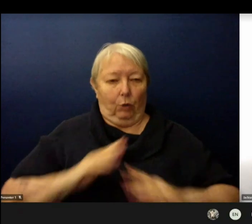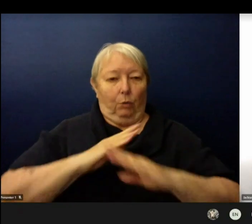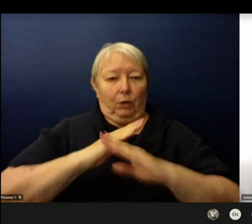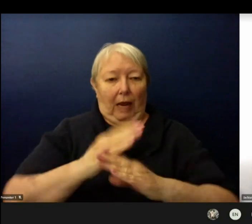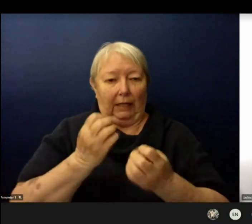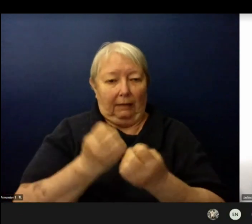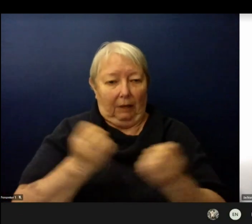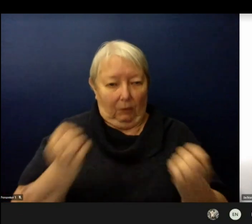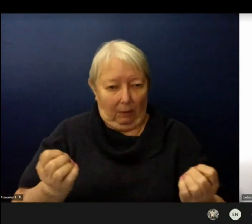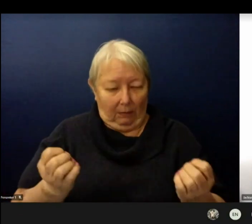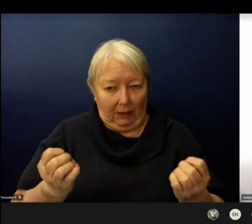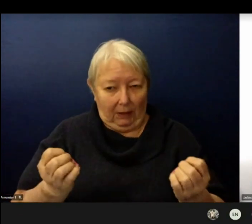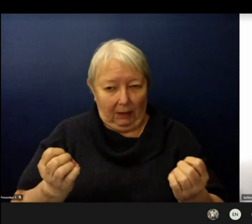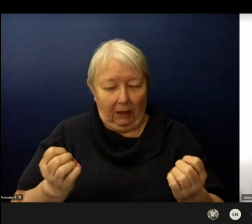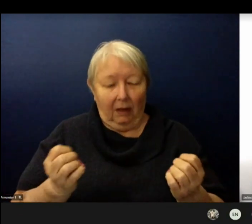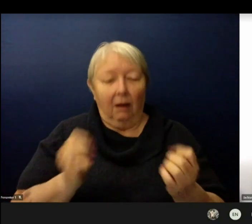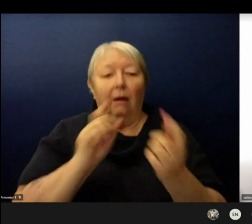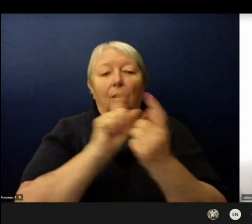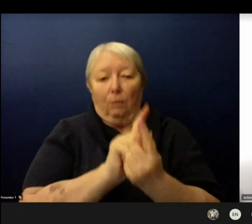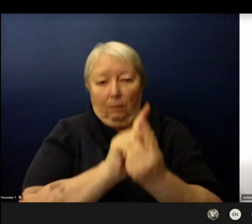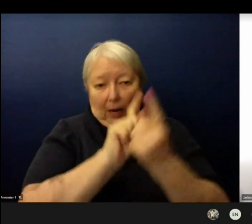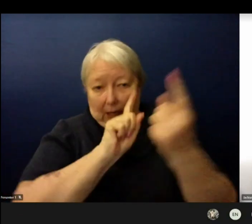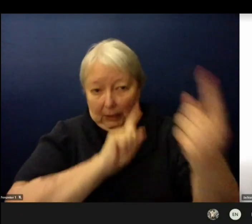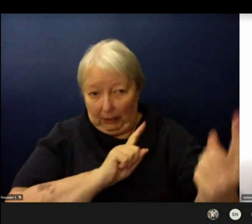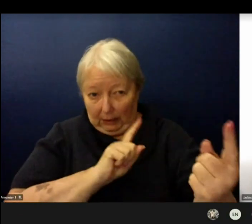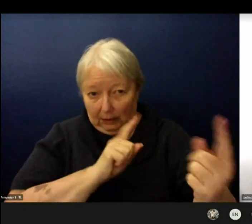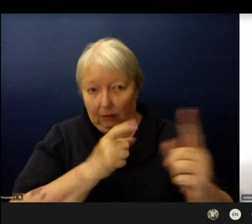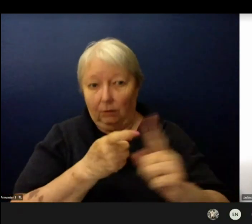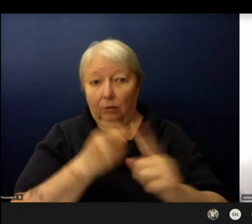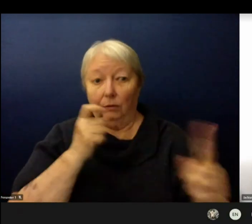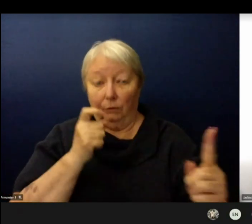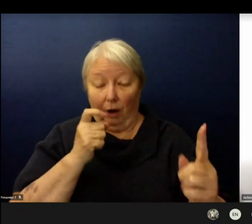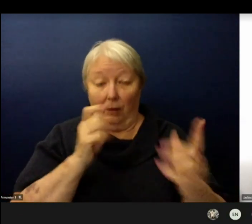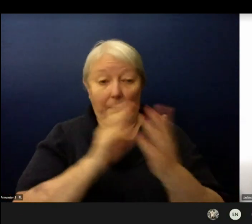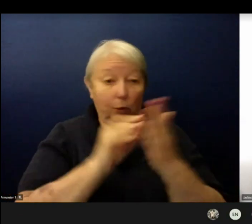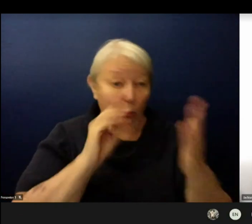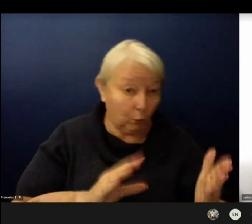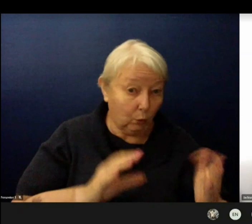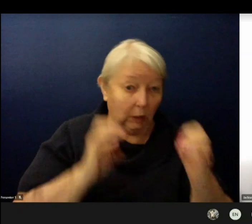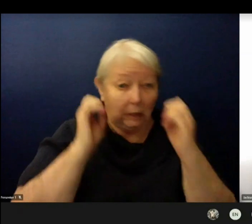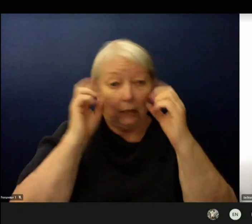Making sure all students and educators are are following the proper protocols as well.